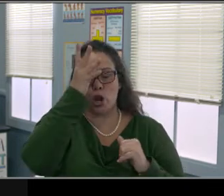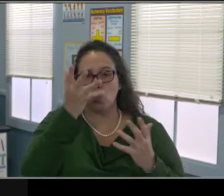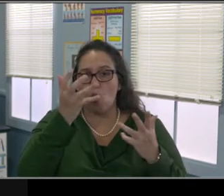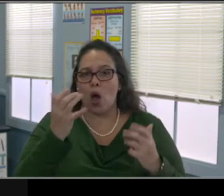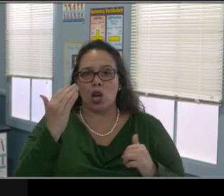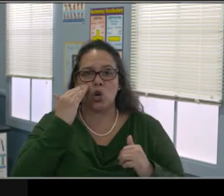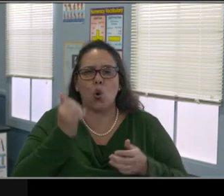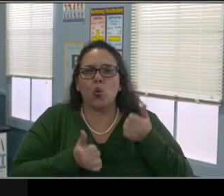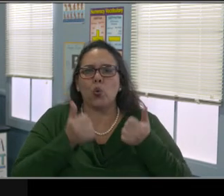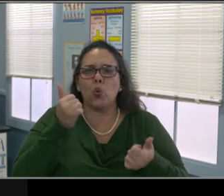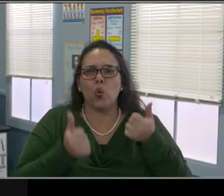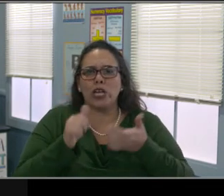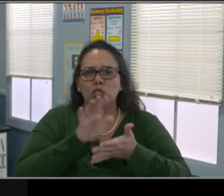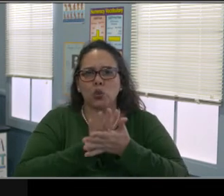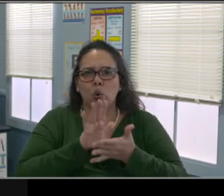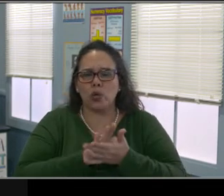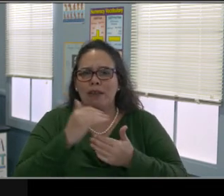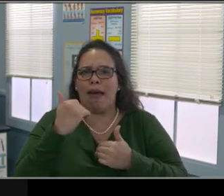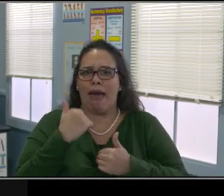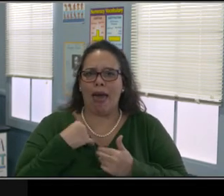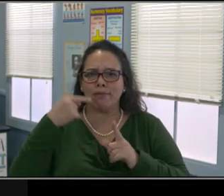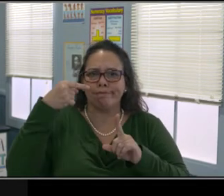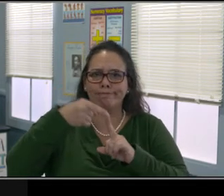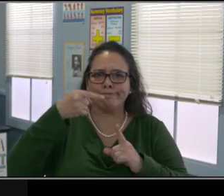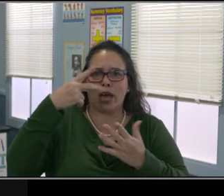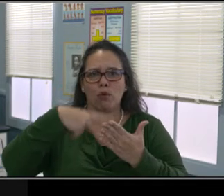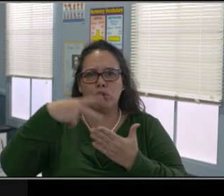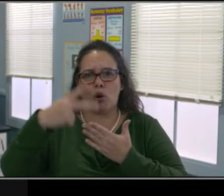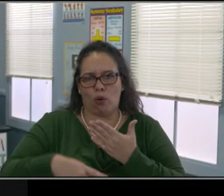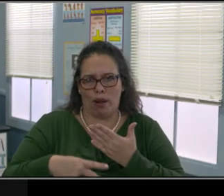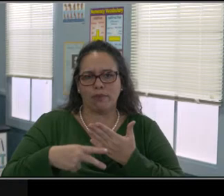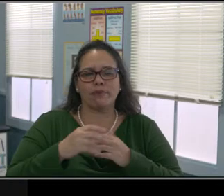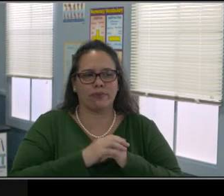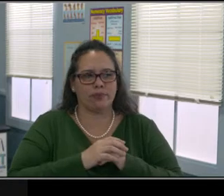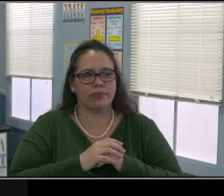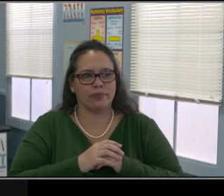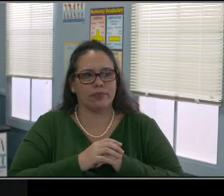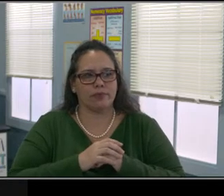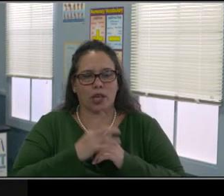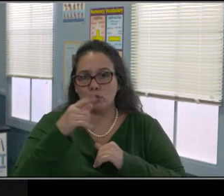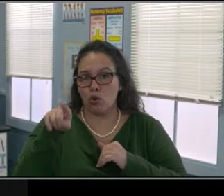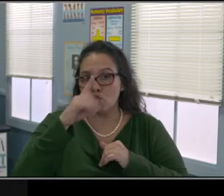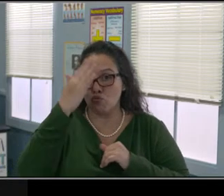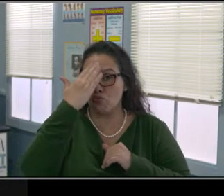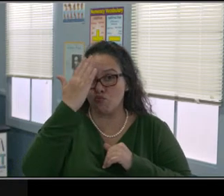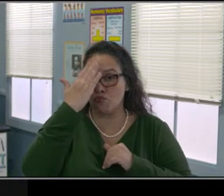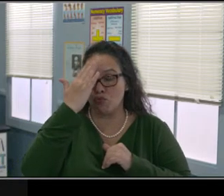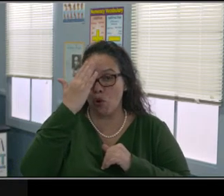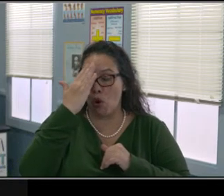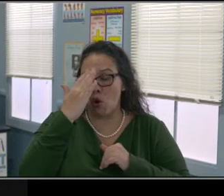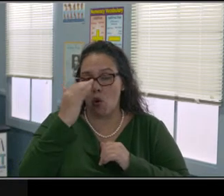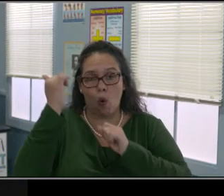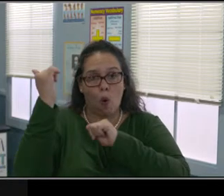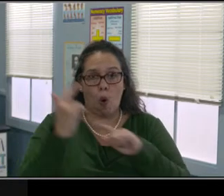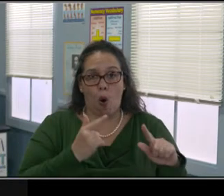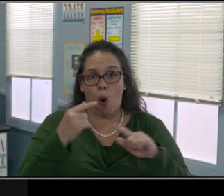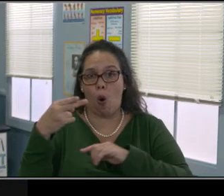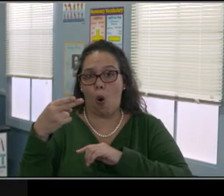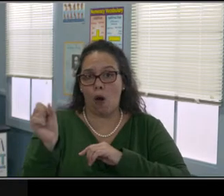If I sign up first, my child gets in first. It is a complete lottery system but by school of residence.